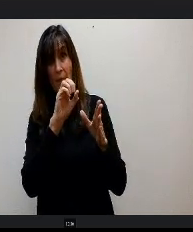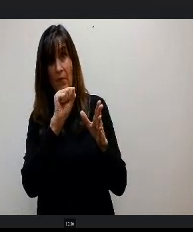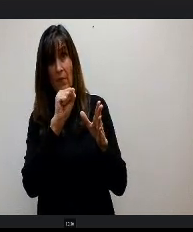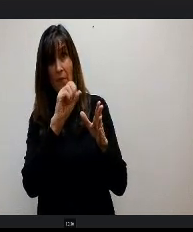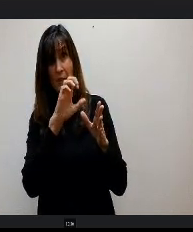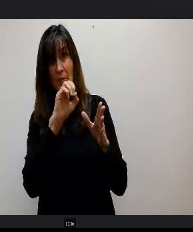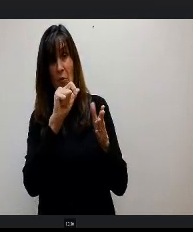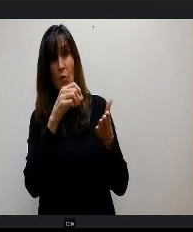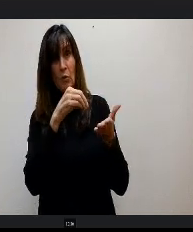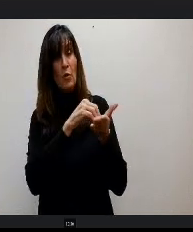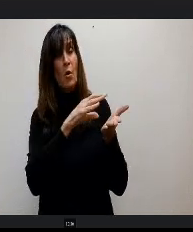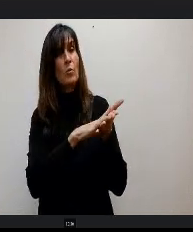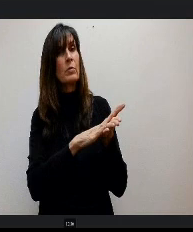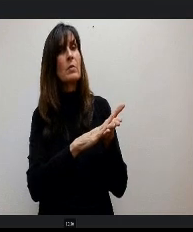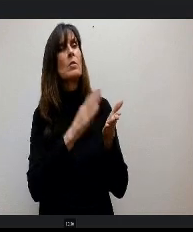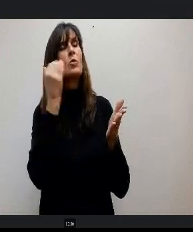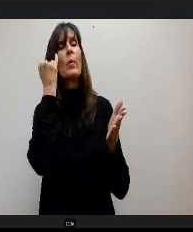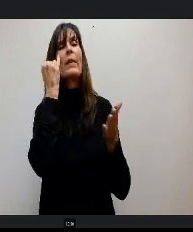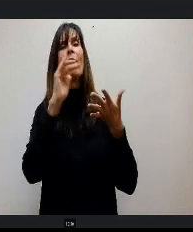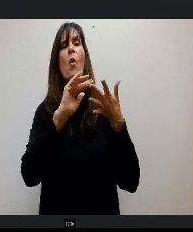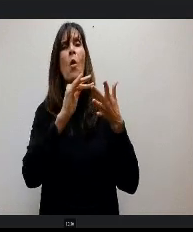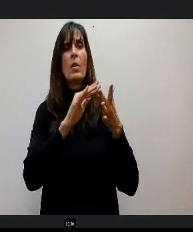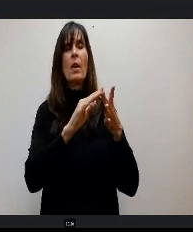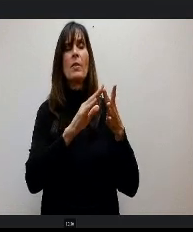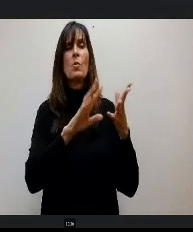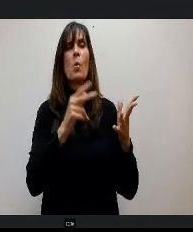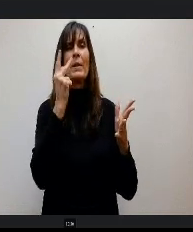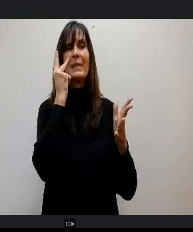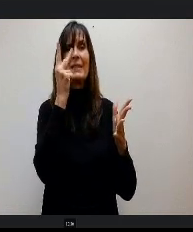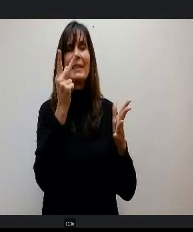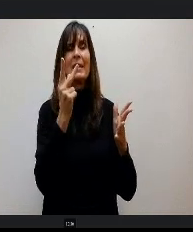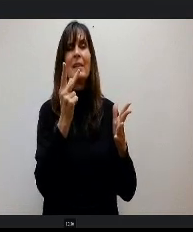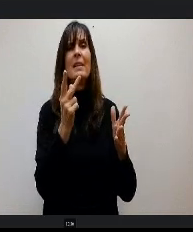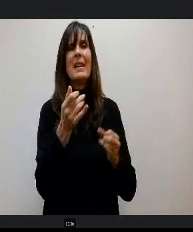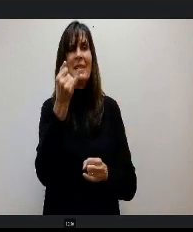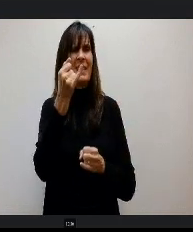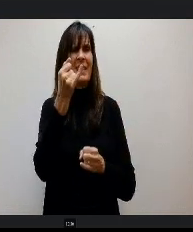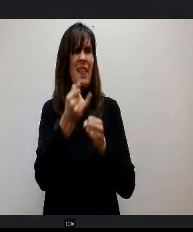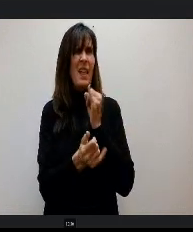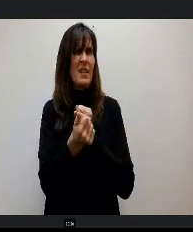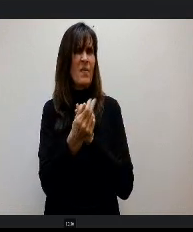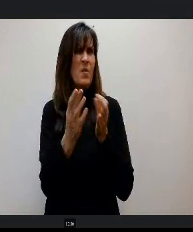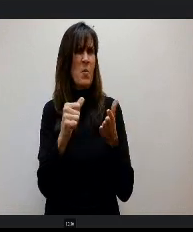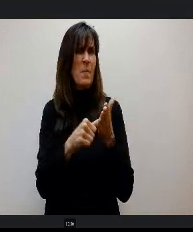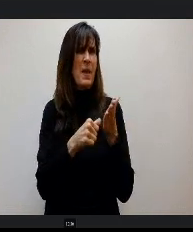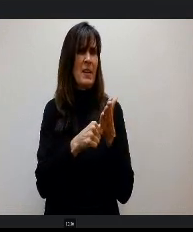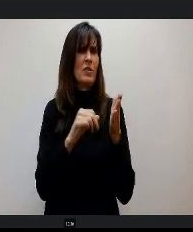this chart that we're referencing, it is the last few w pages of the fiscal note of House Bill 1448.